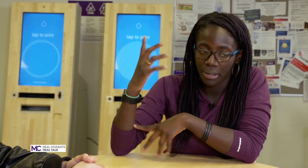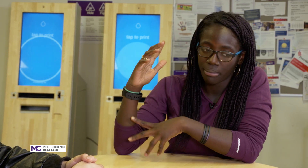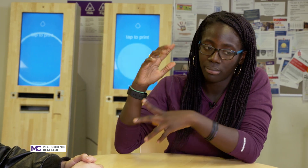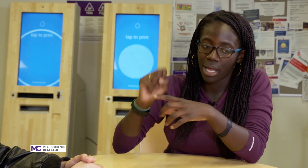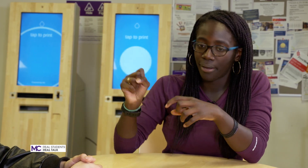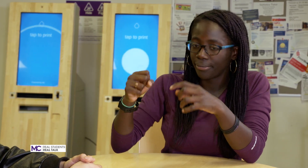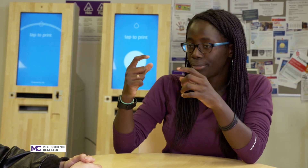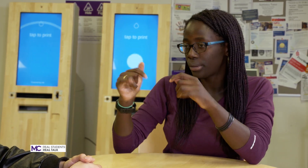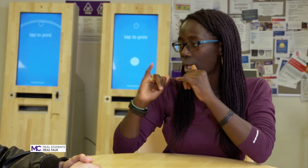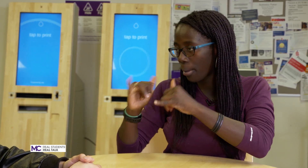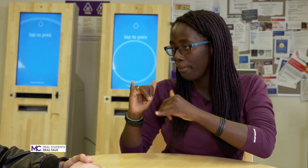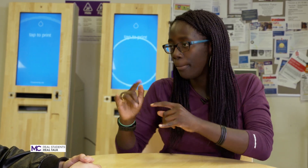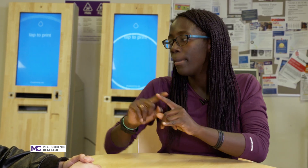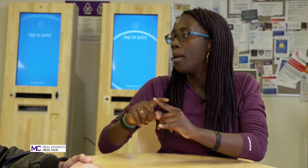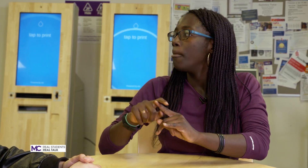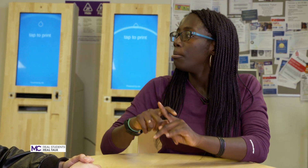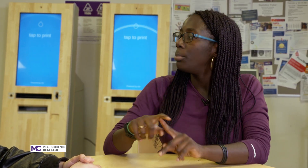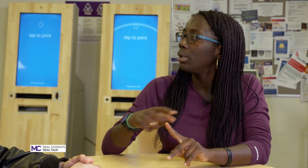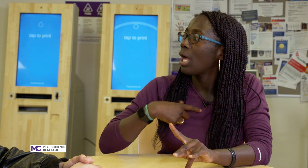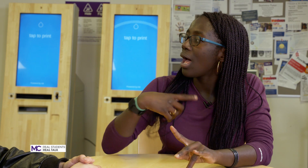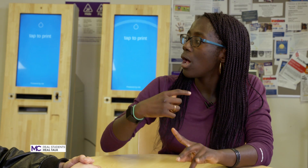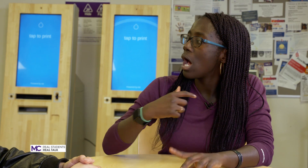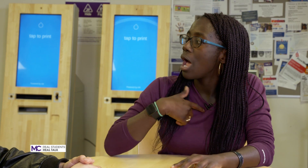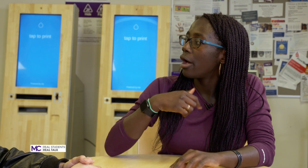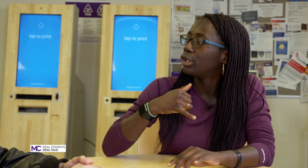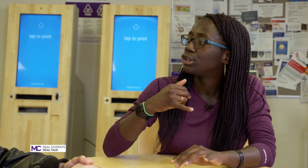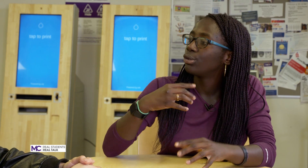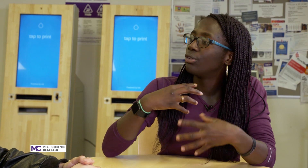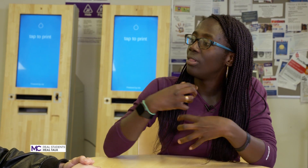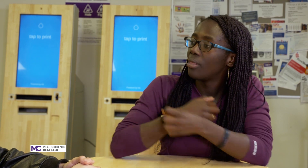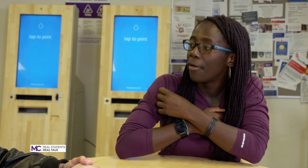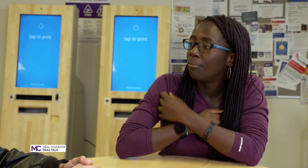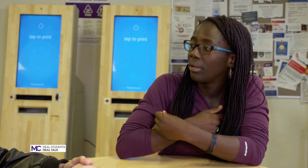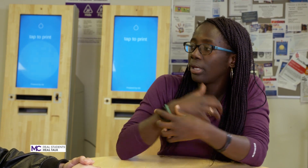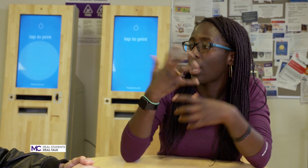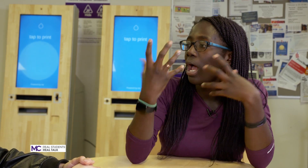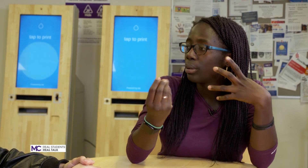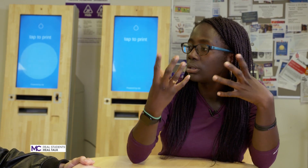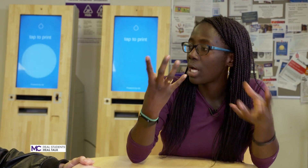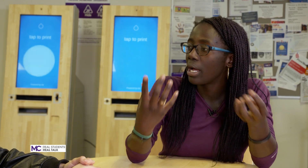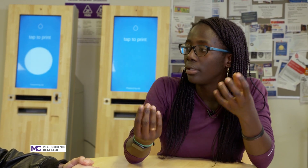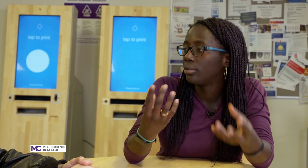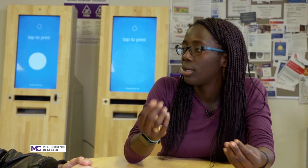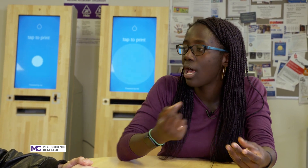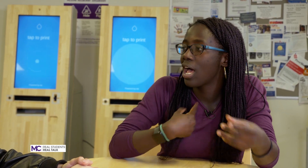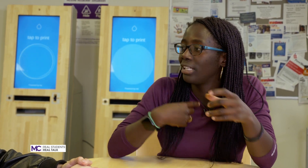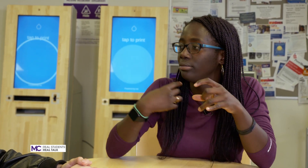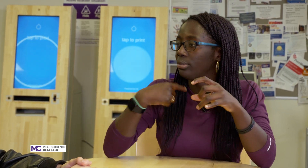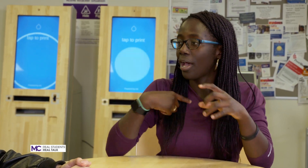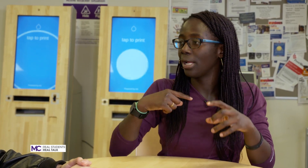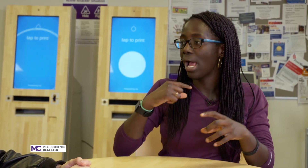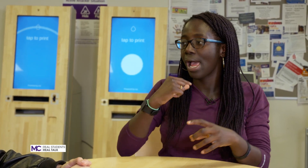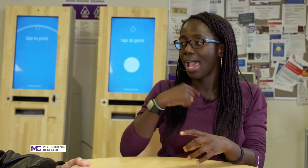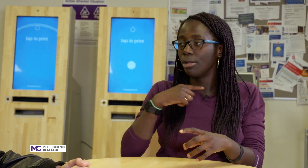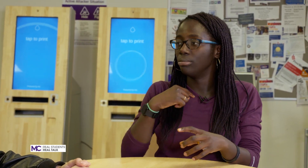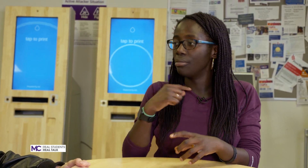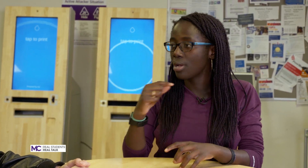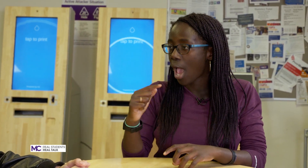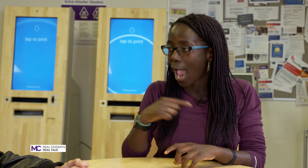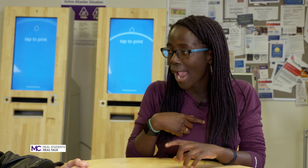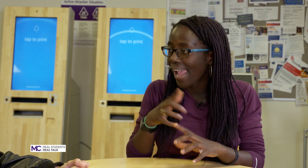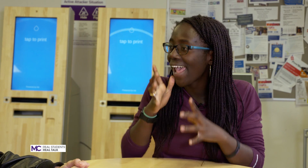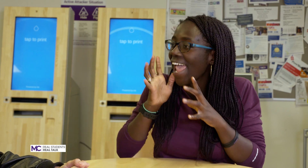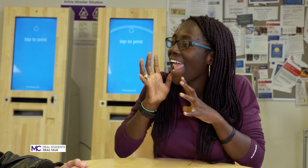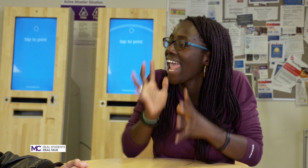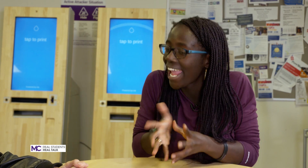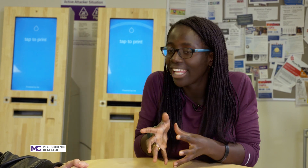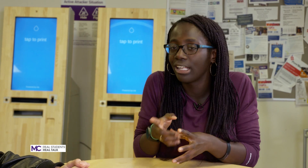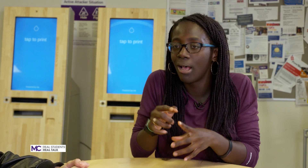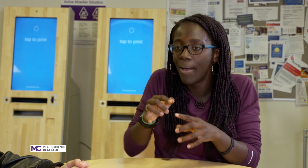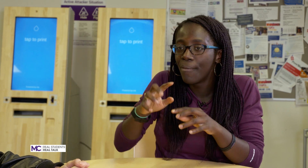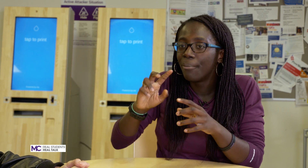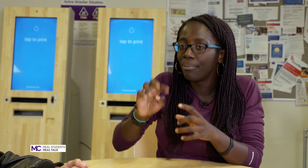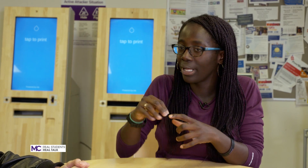we are same but I also love being outside I hate being